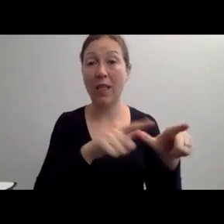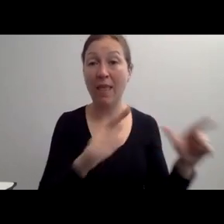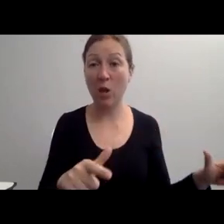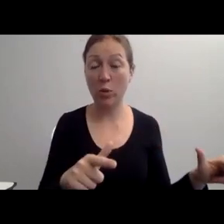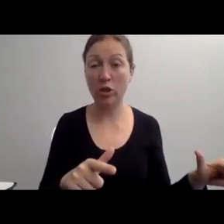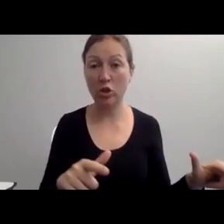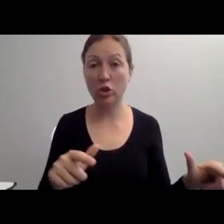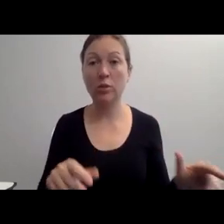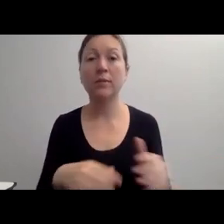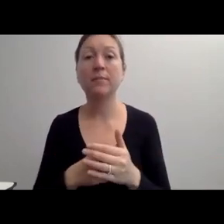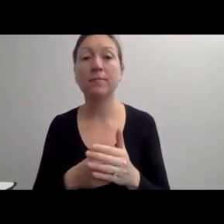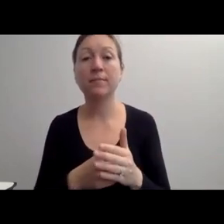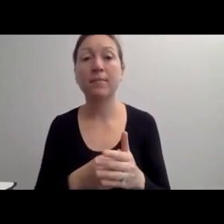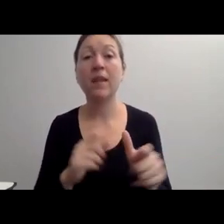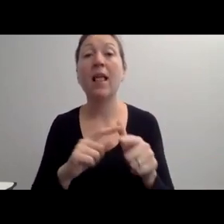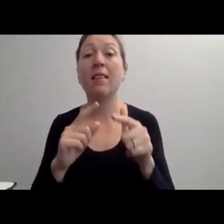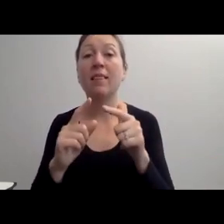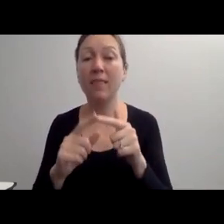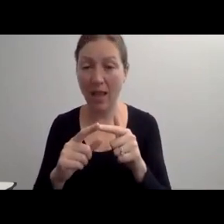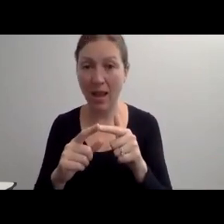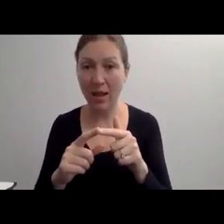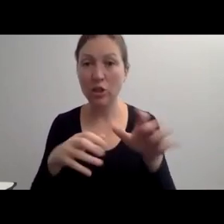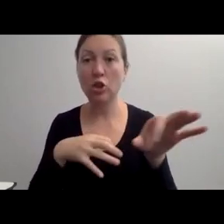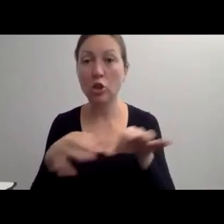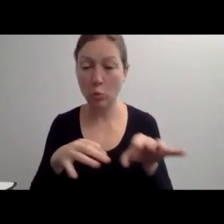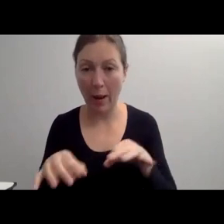IS A HUGE STEP FORWARD."